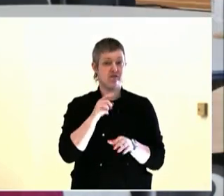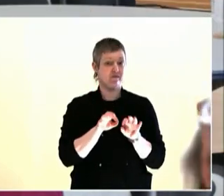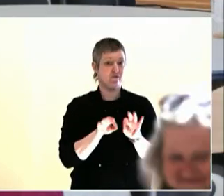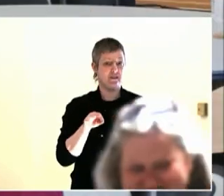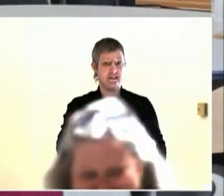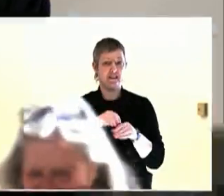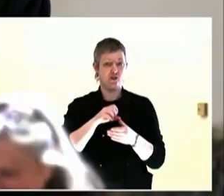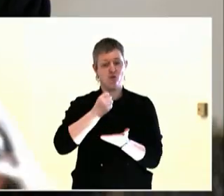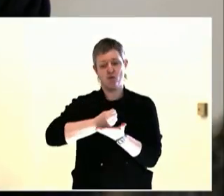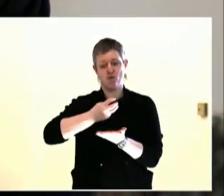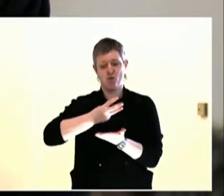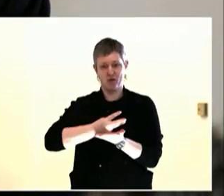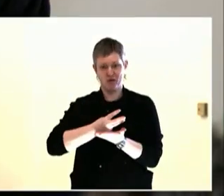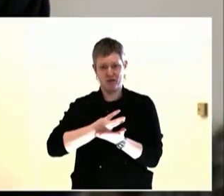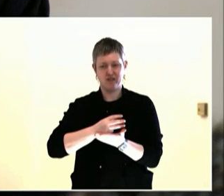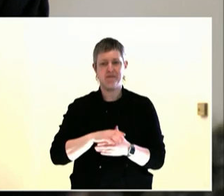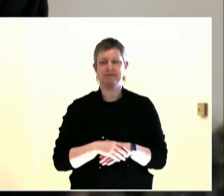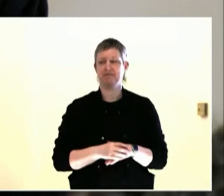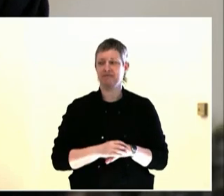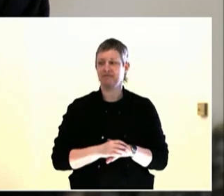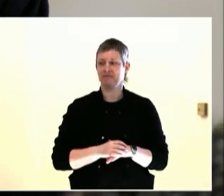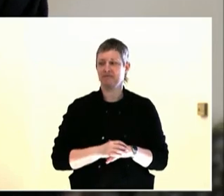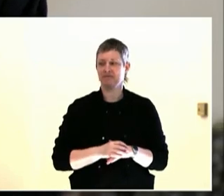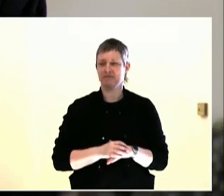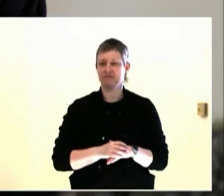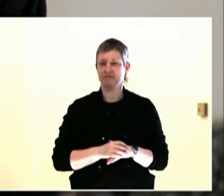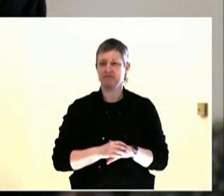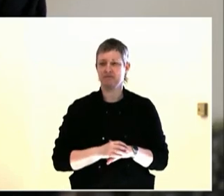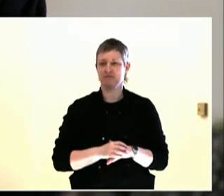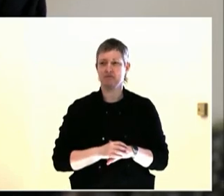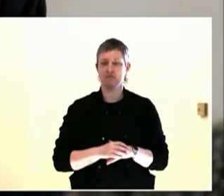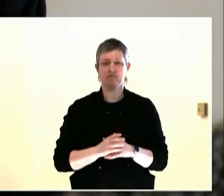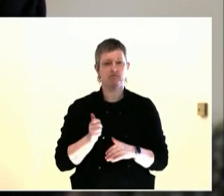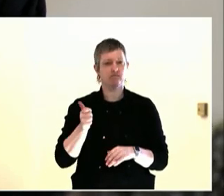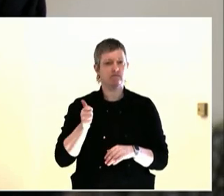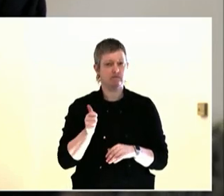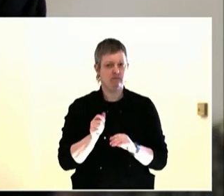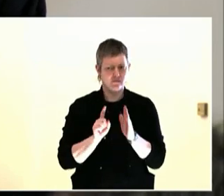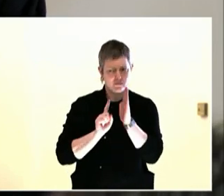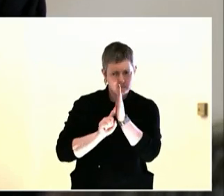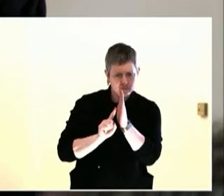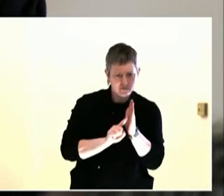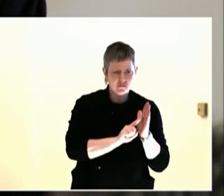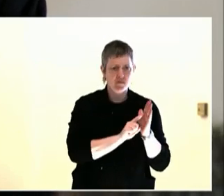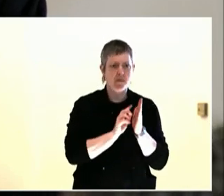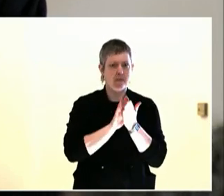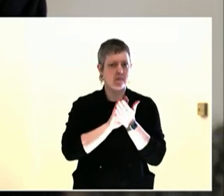Majority-rule, it's okay, but it's a last resource.